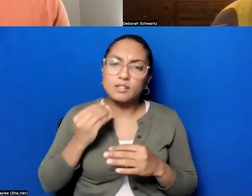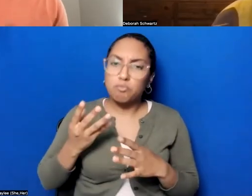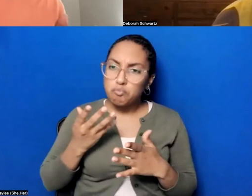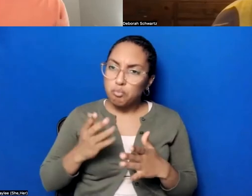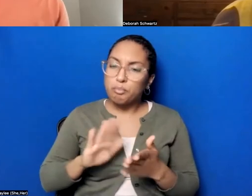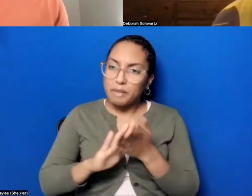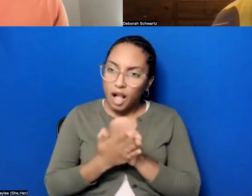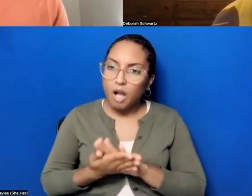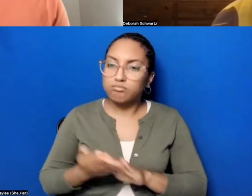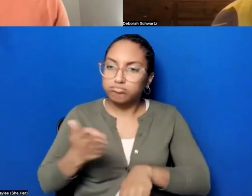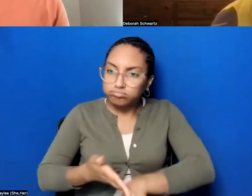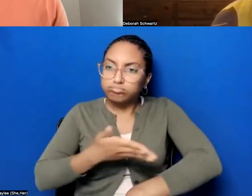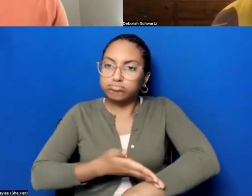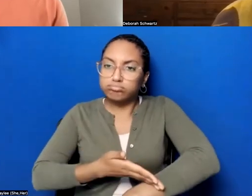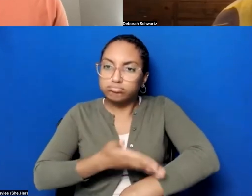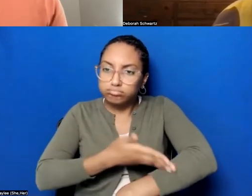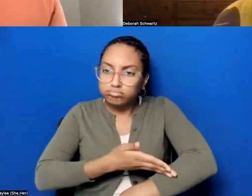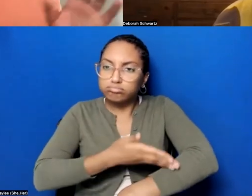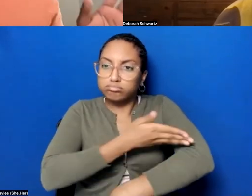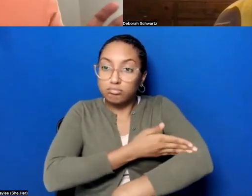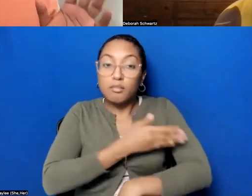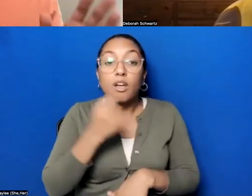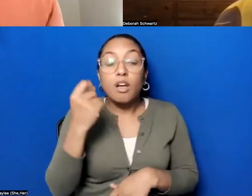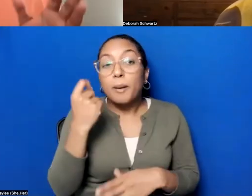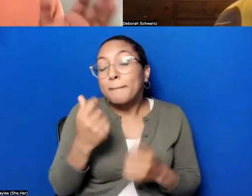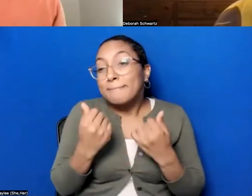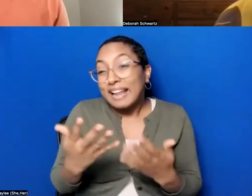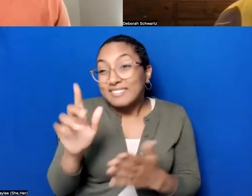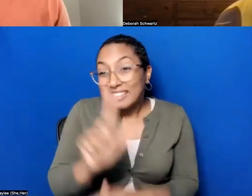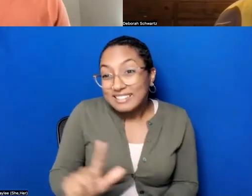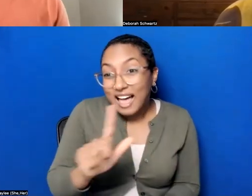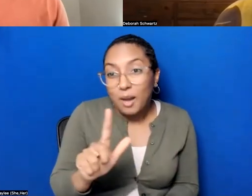projects that are at many of these libraries it's just gathering stories of everyday people.